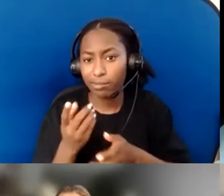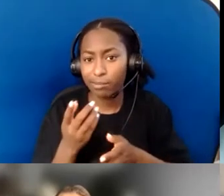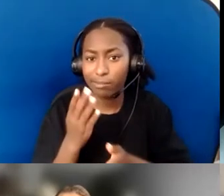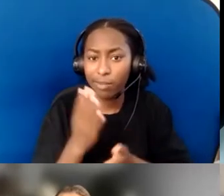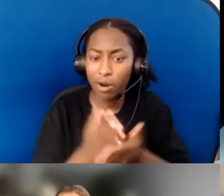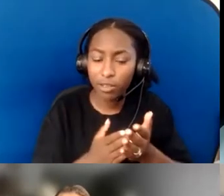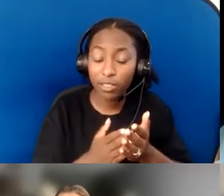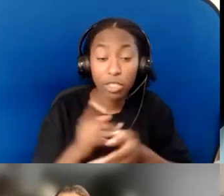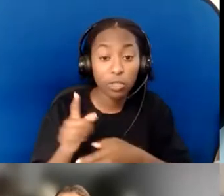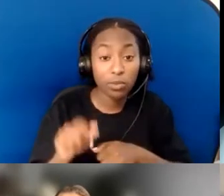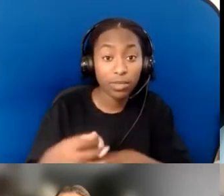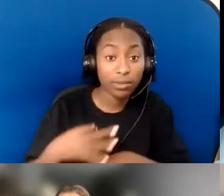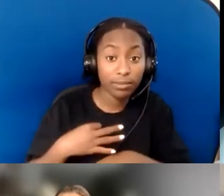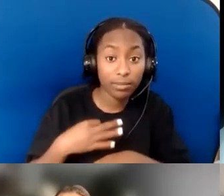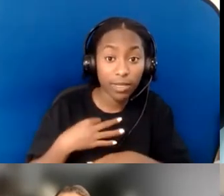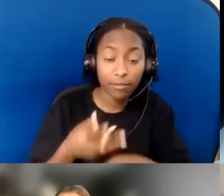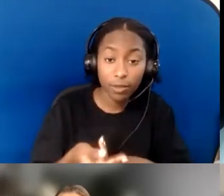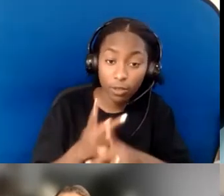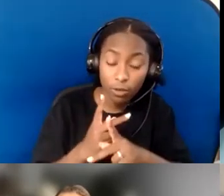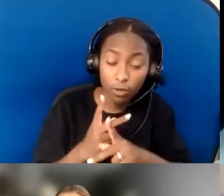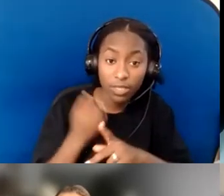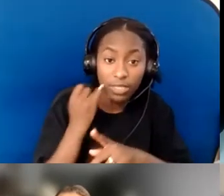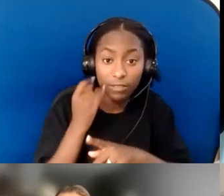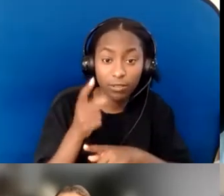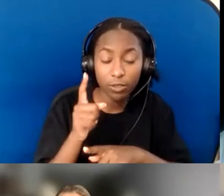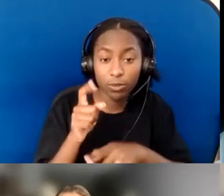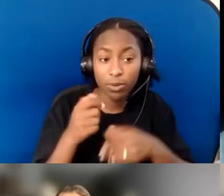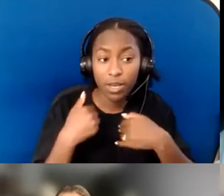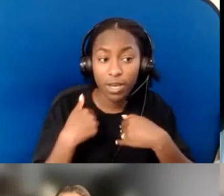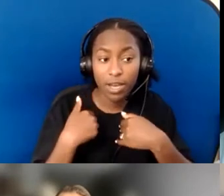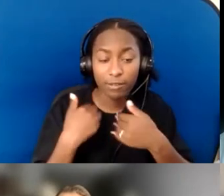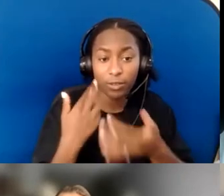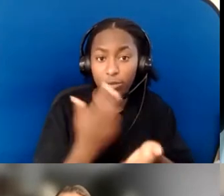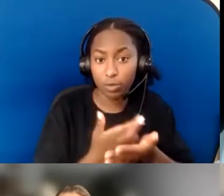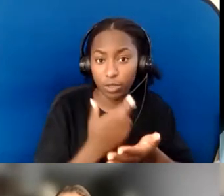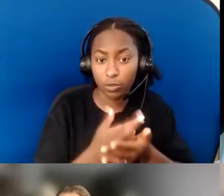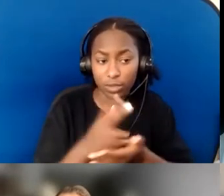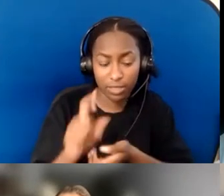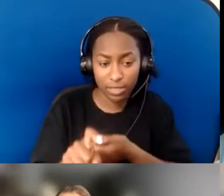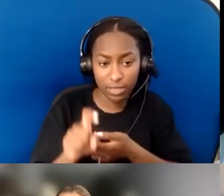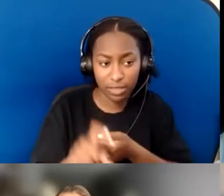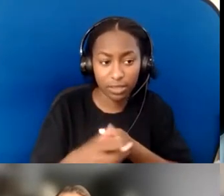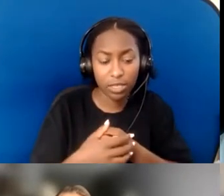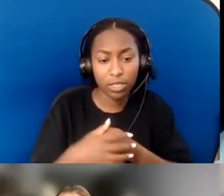if you do have resourcing needs that you have. It's a loan, so the expectation is that you pay it back.